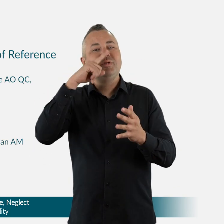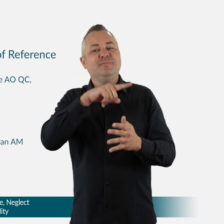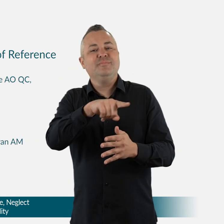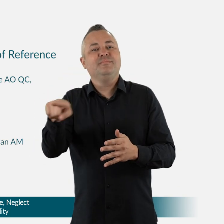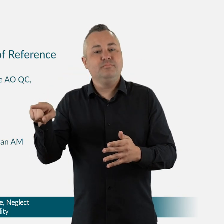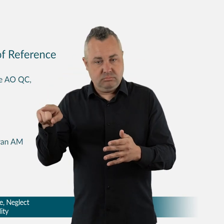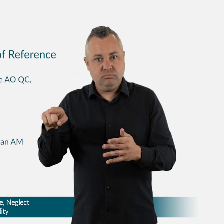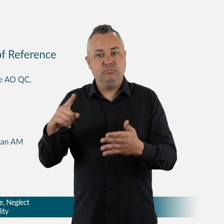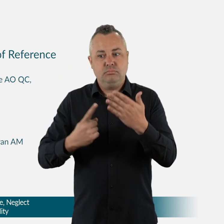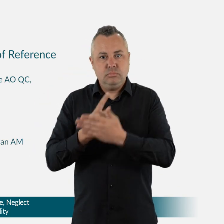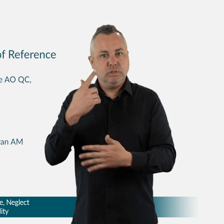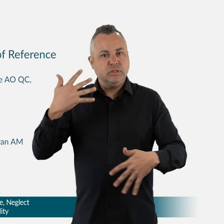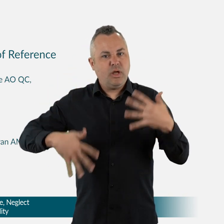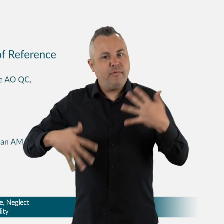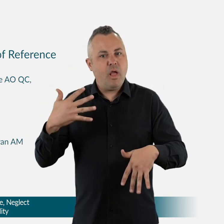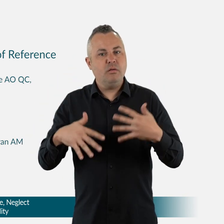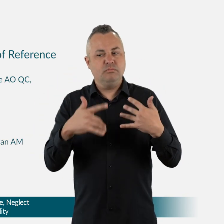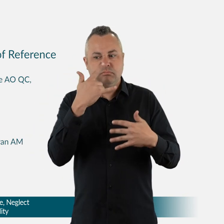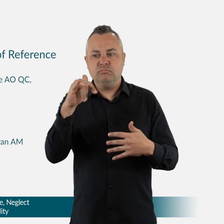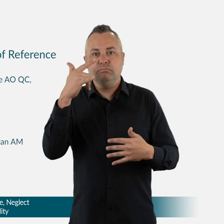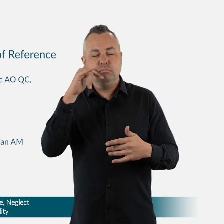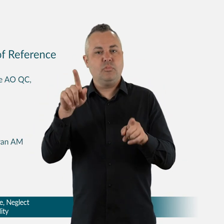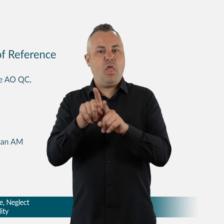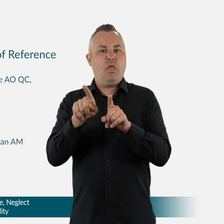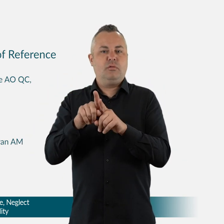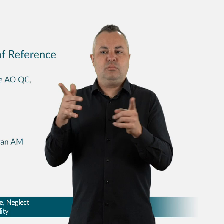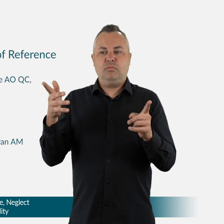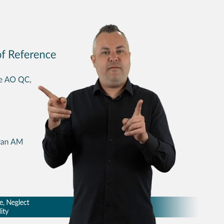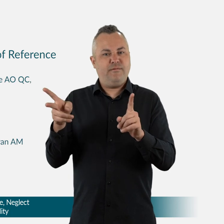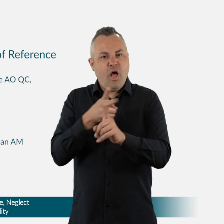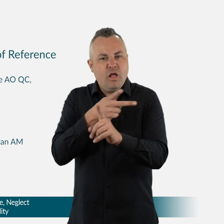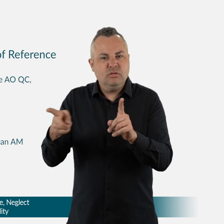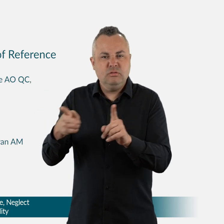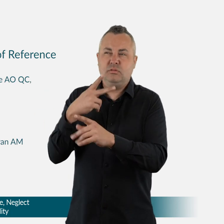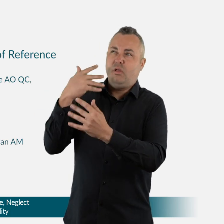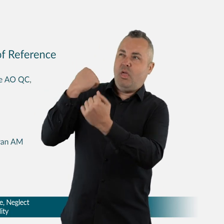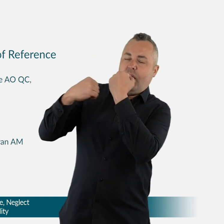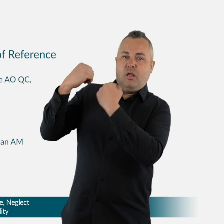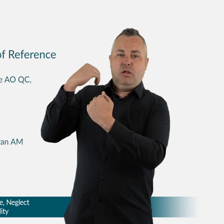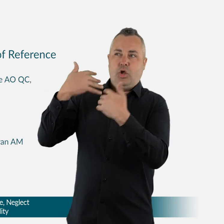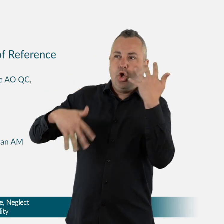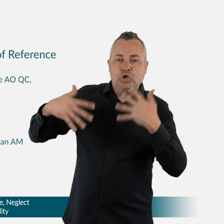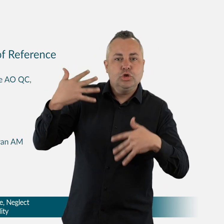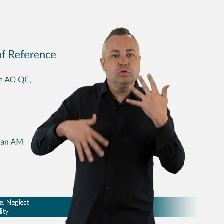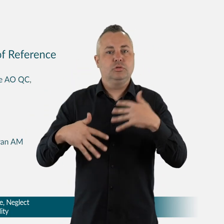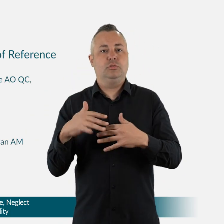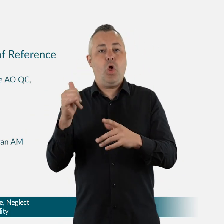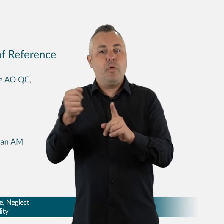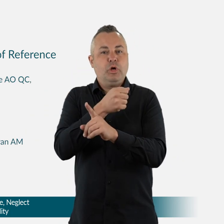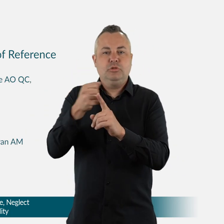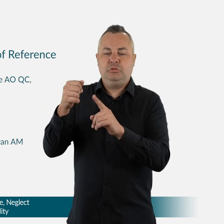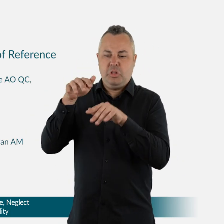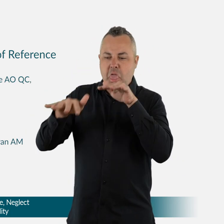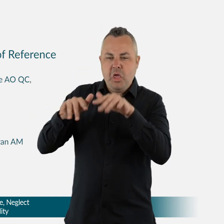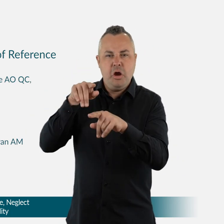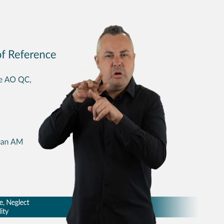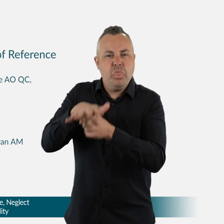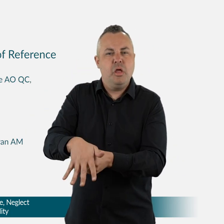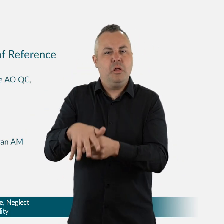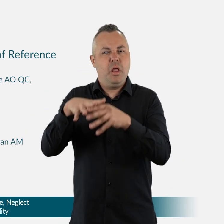Abuse, Neglect